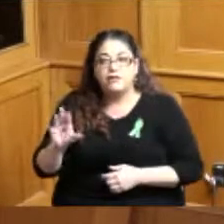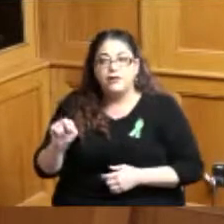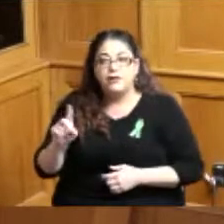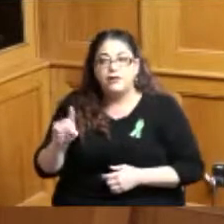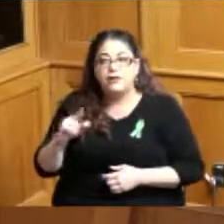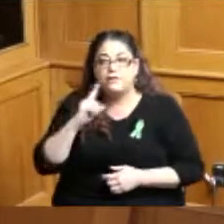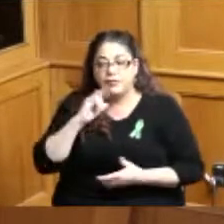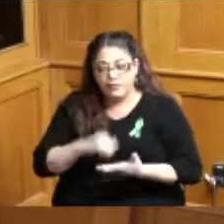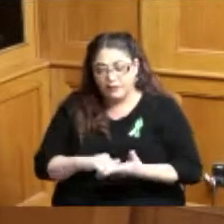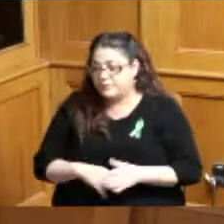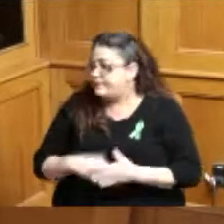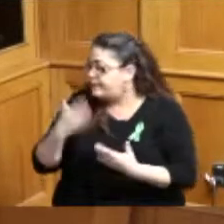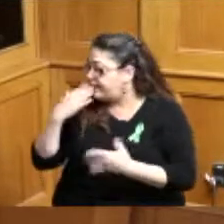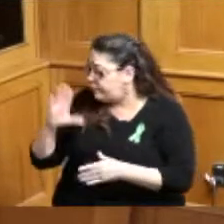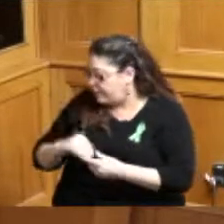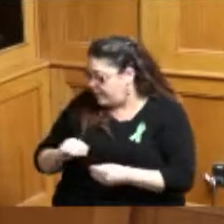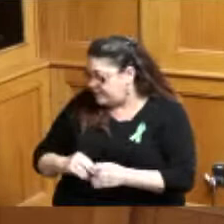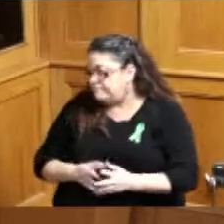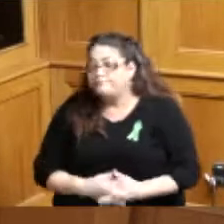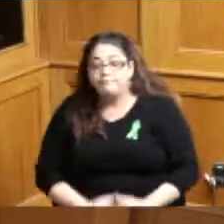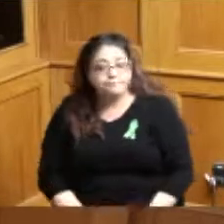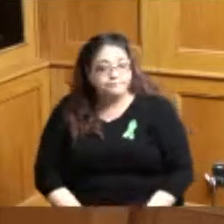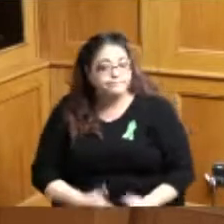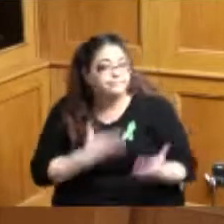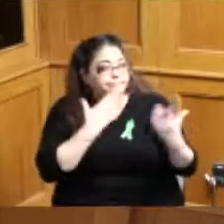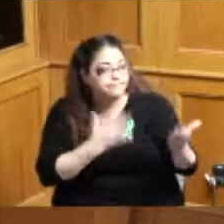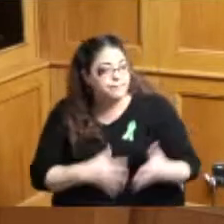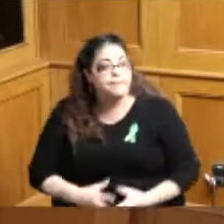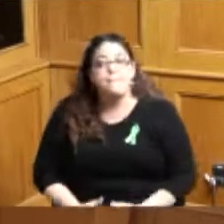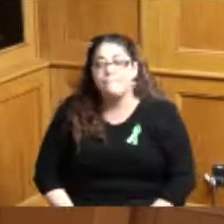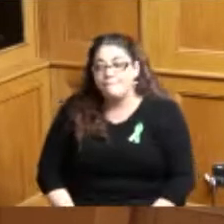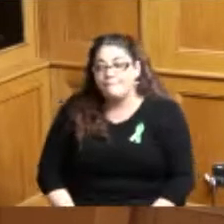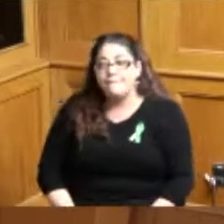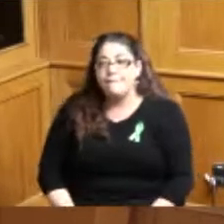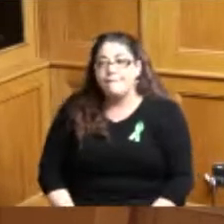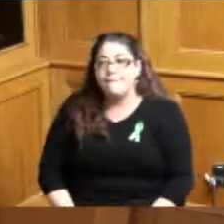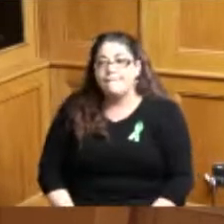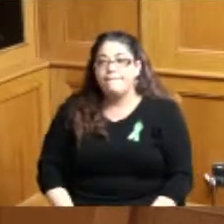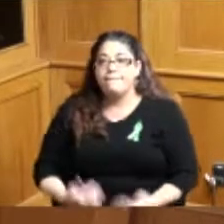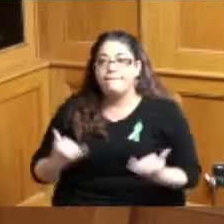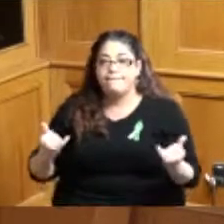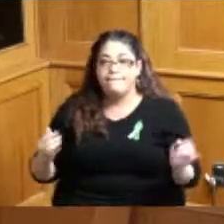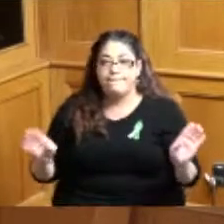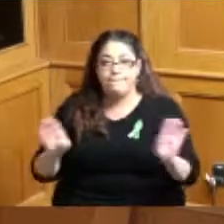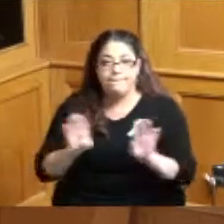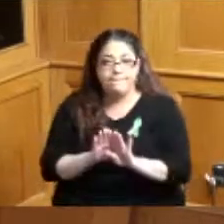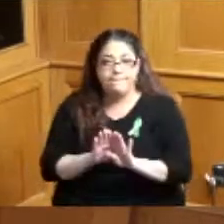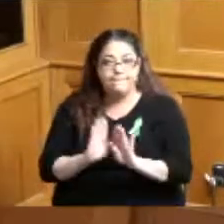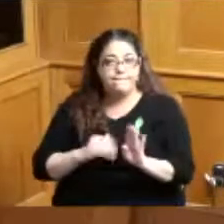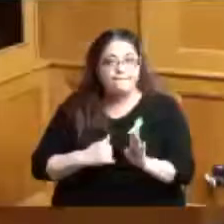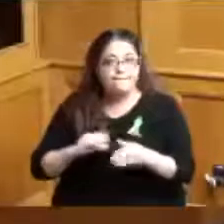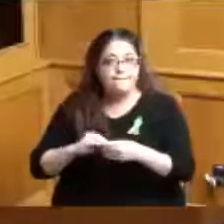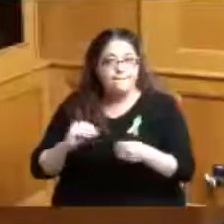thank you so much for your comments thank you and that will end our comments from the public